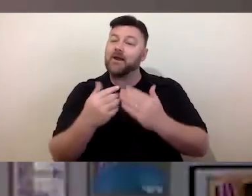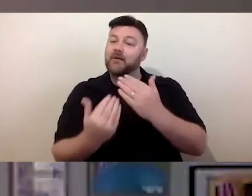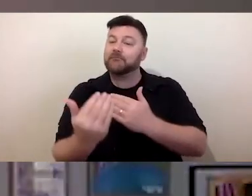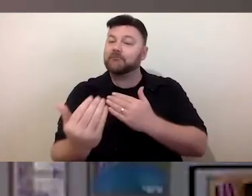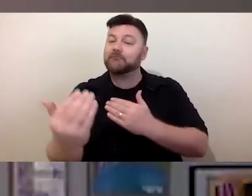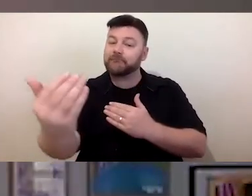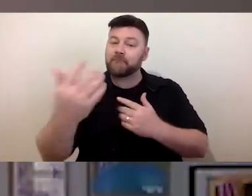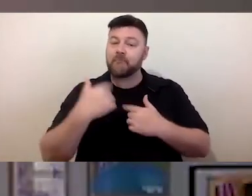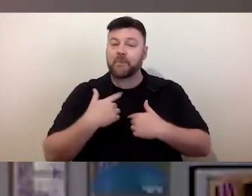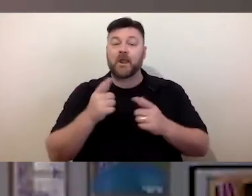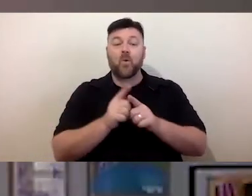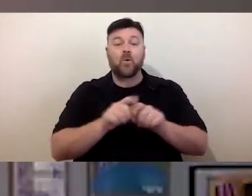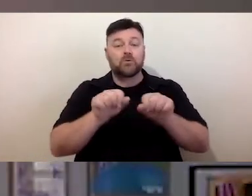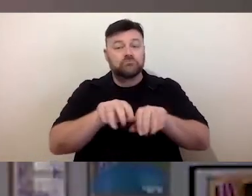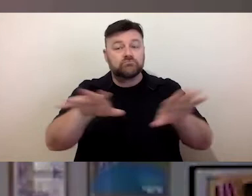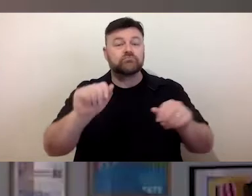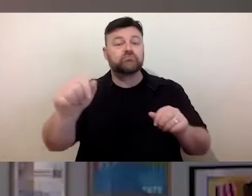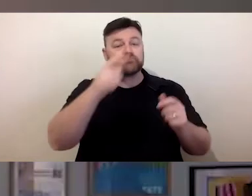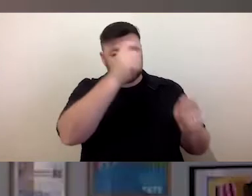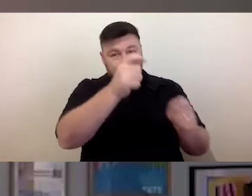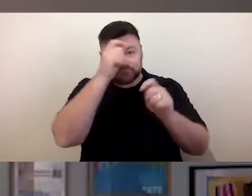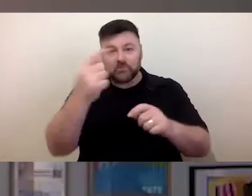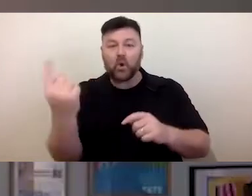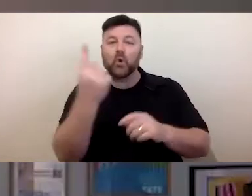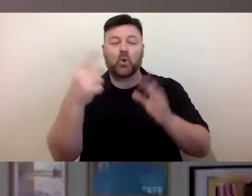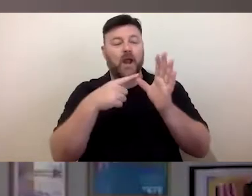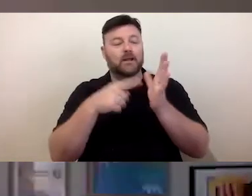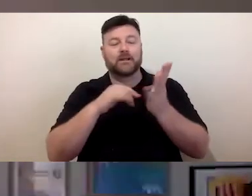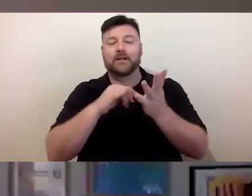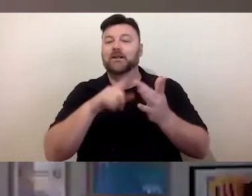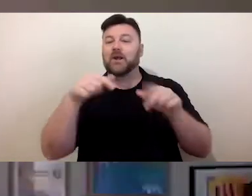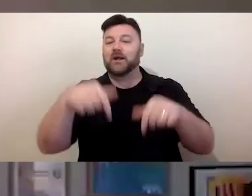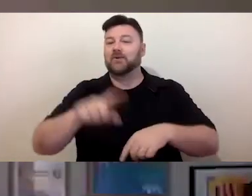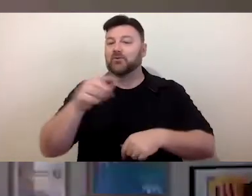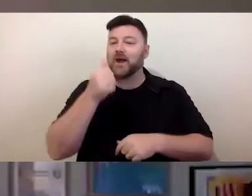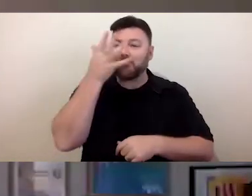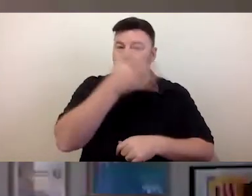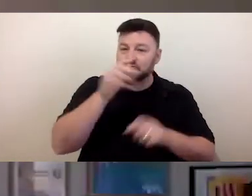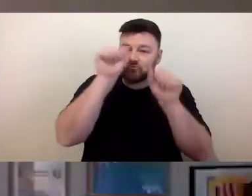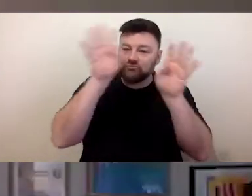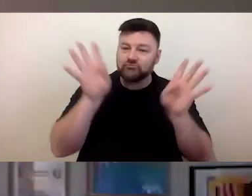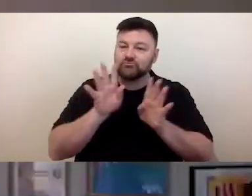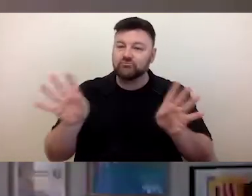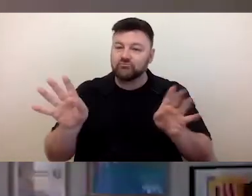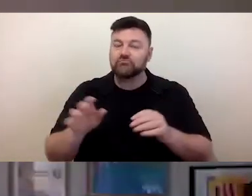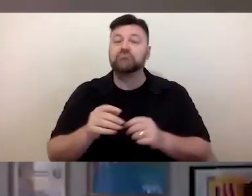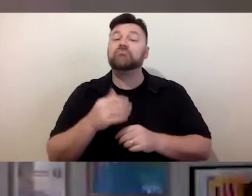respect to any Aboriginal and Torres Strait Islander people joining us today. If you would like, please feel free in the chat which country